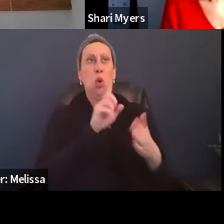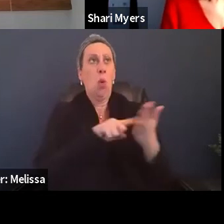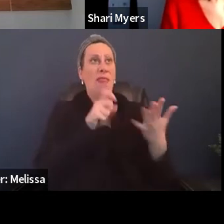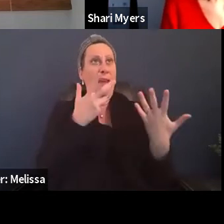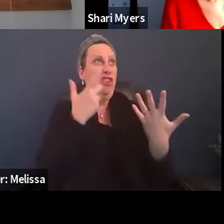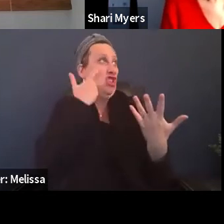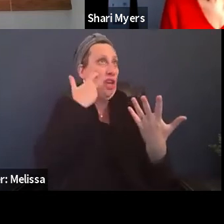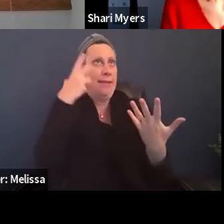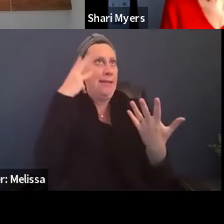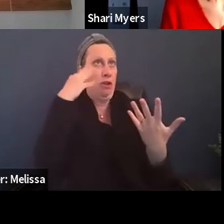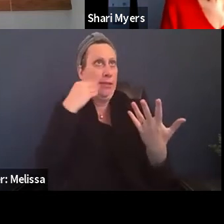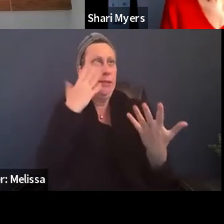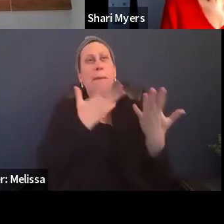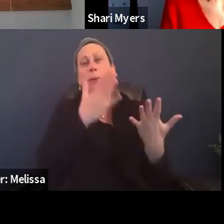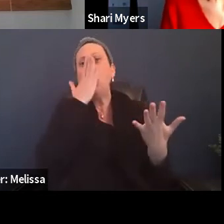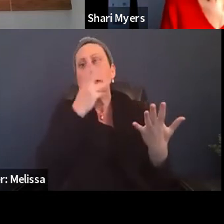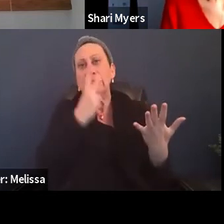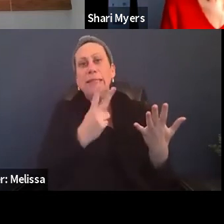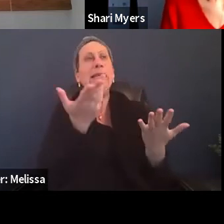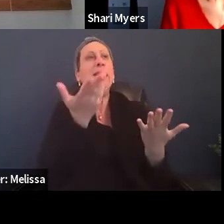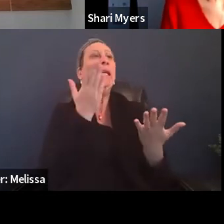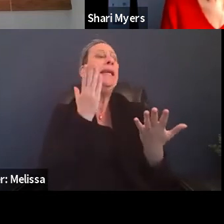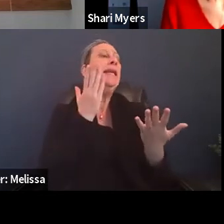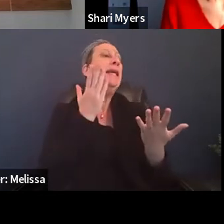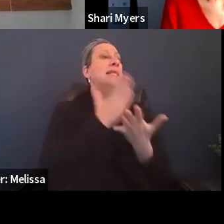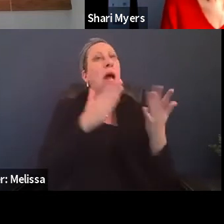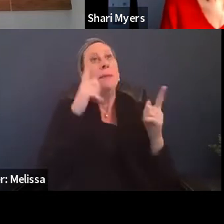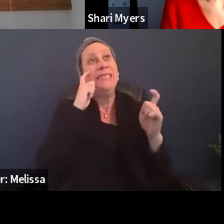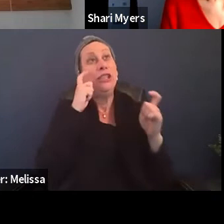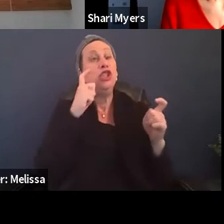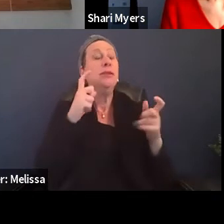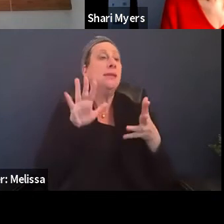So you might see some level of tears, anxiety,